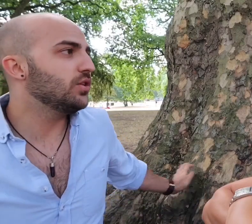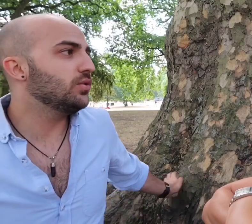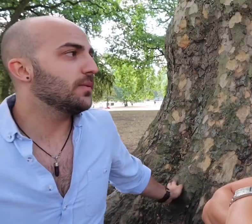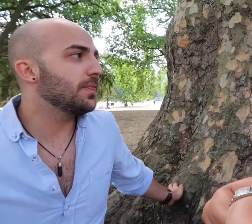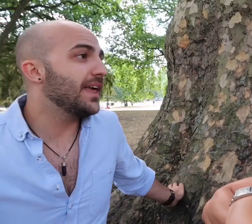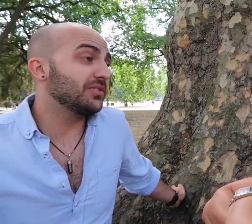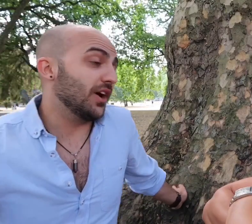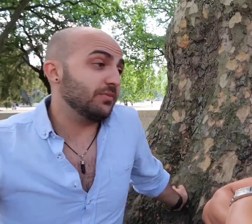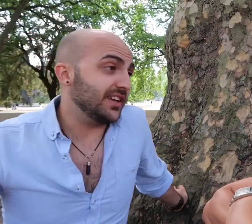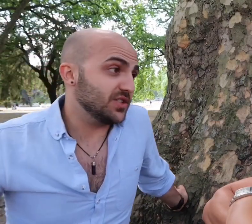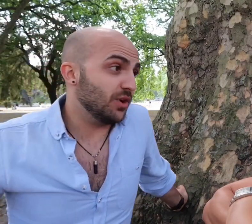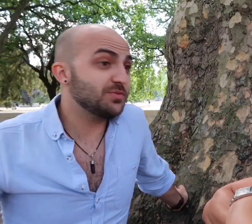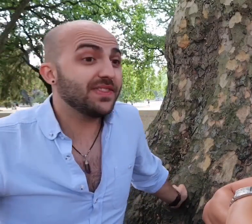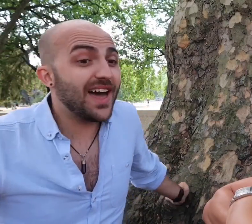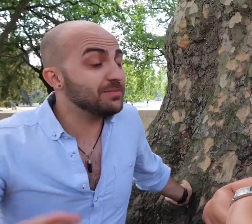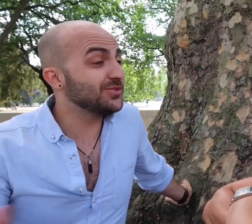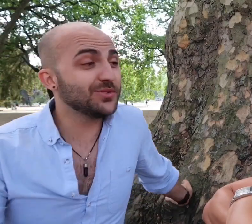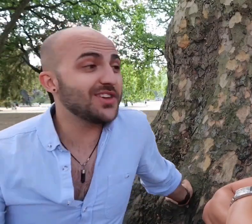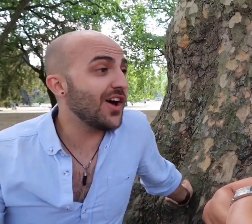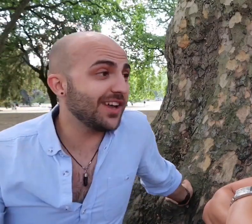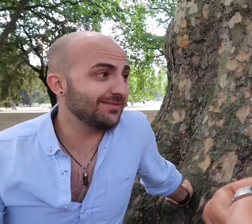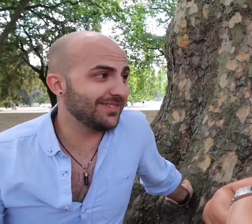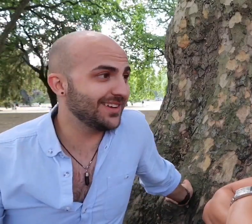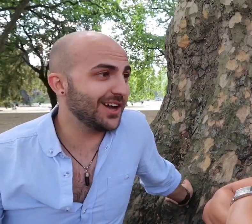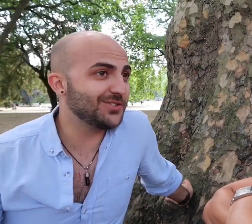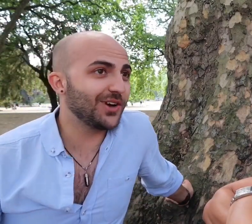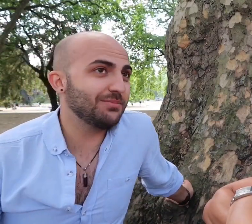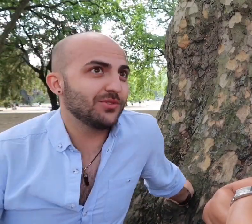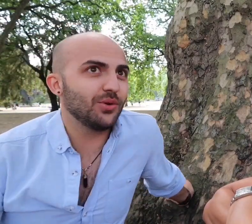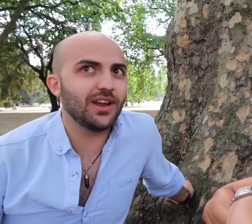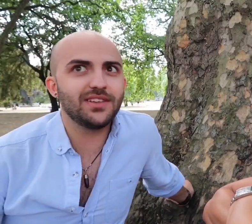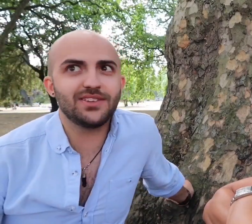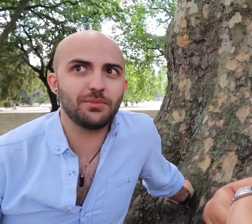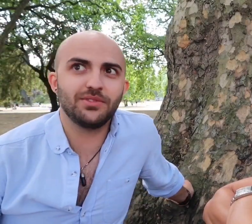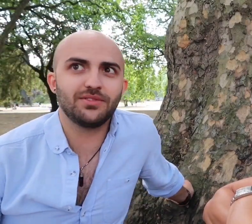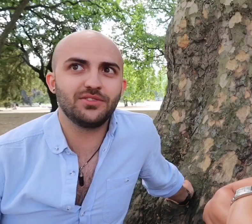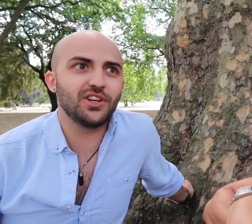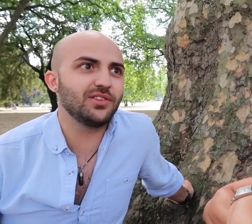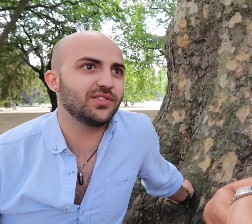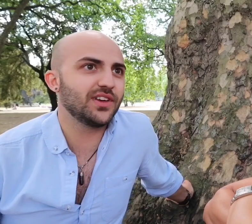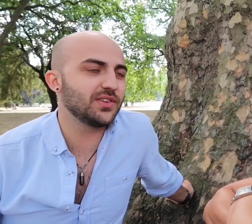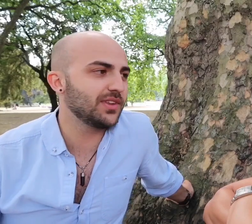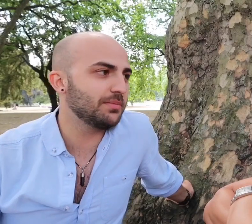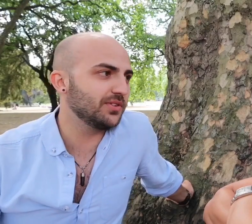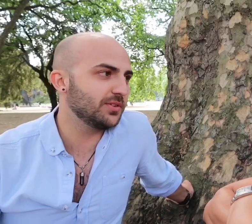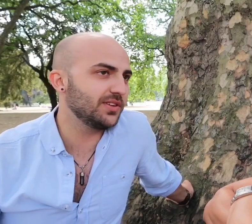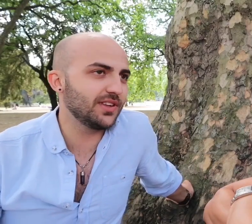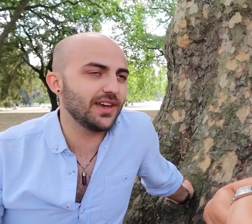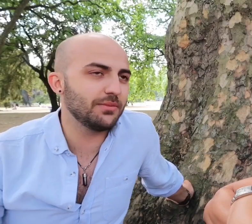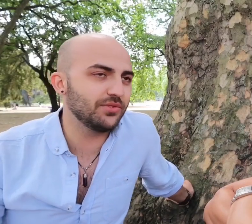So that was heartbreaking to watch but that happens all the time, i'm talking like this is the first time this has happened